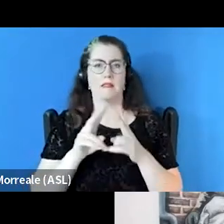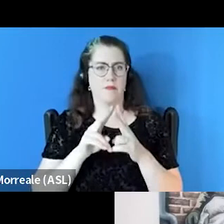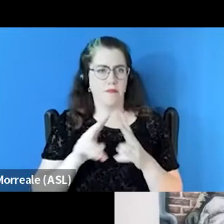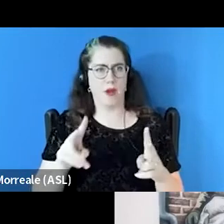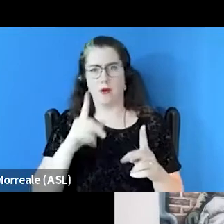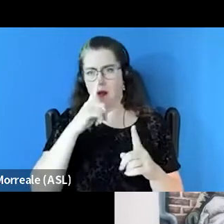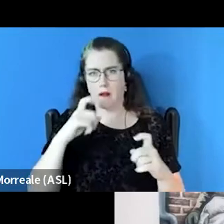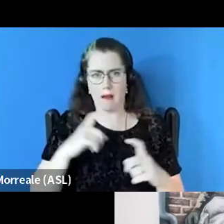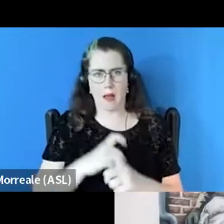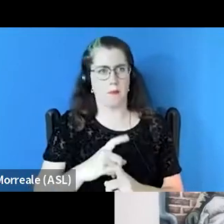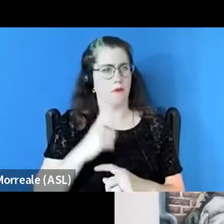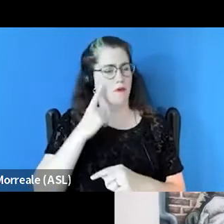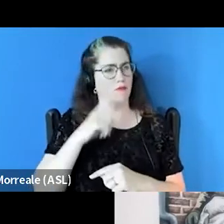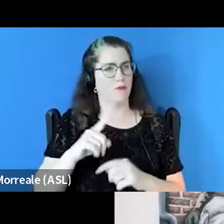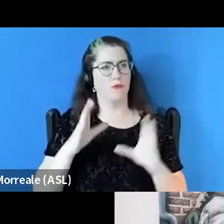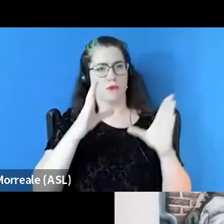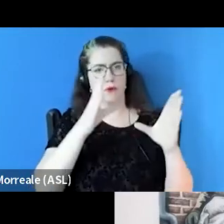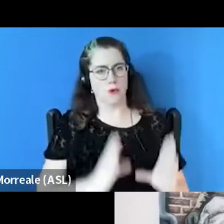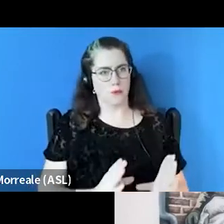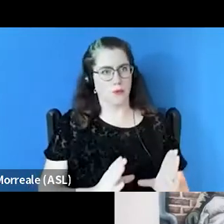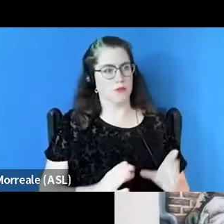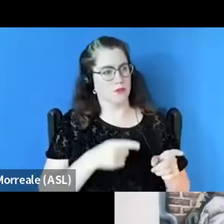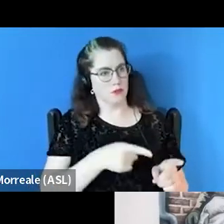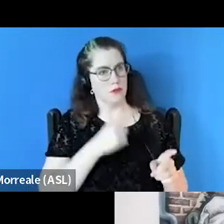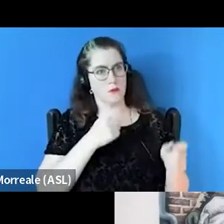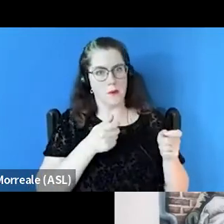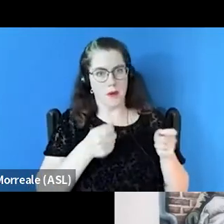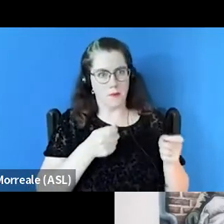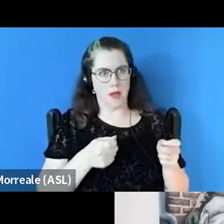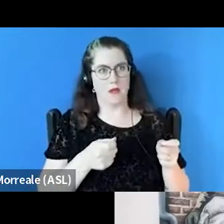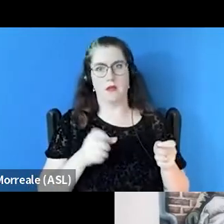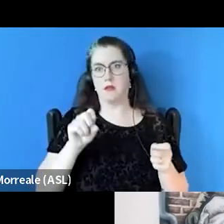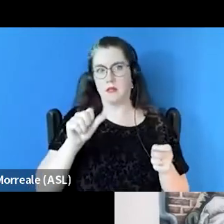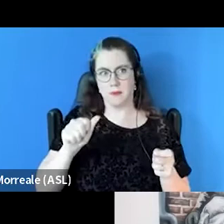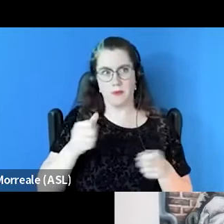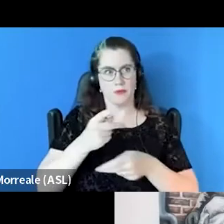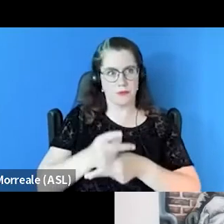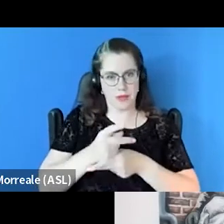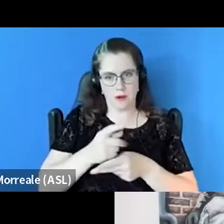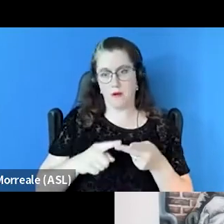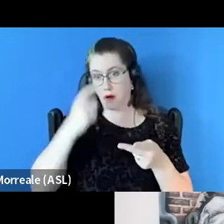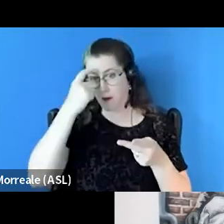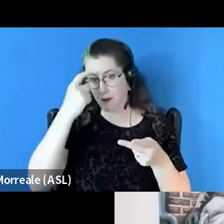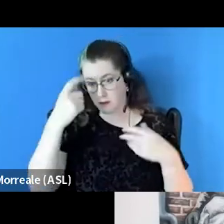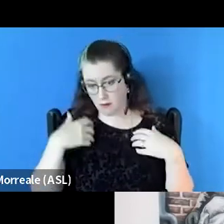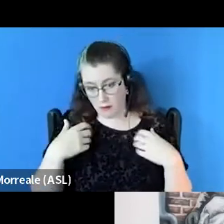for an individual to be able to manage substance abuse care or mental health services